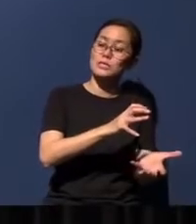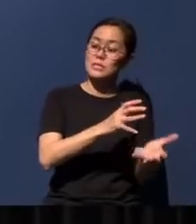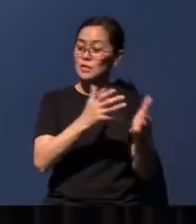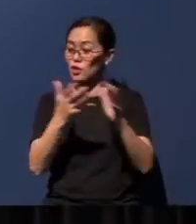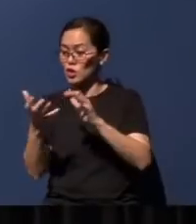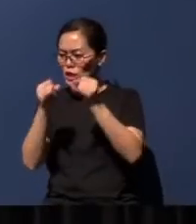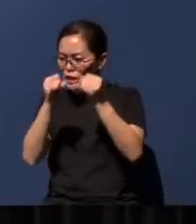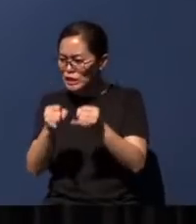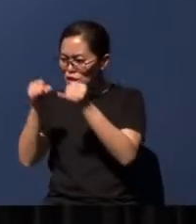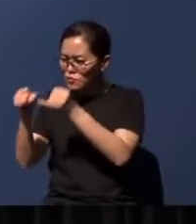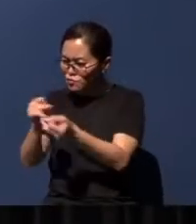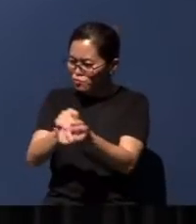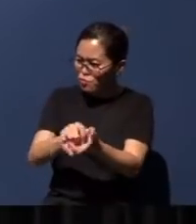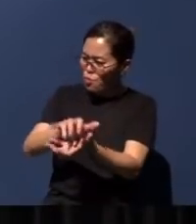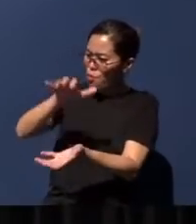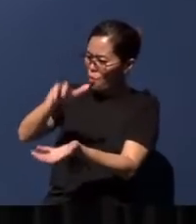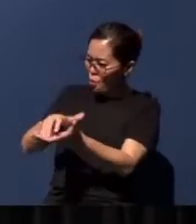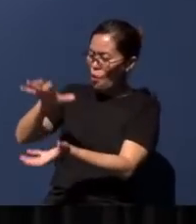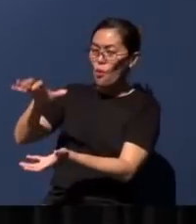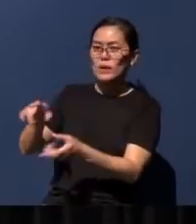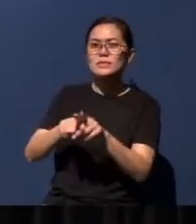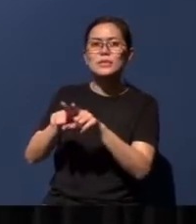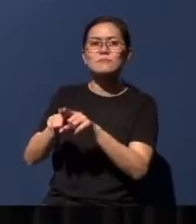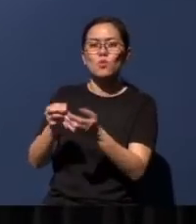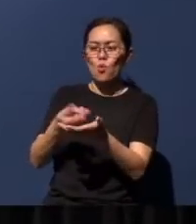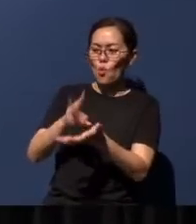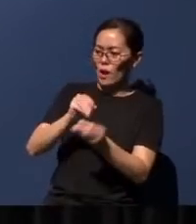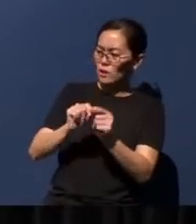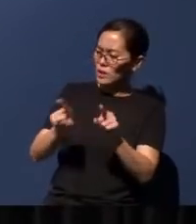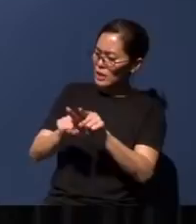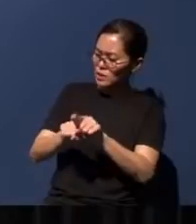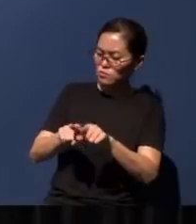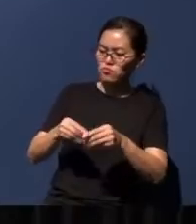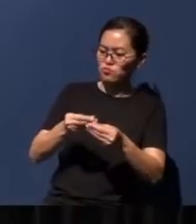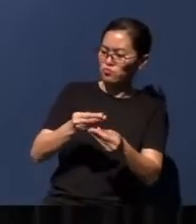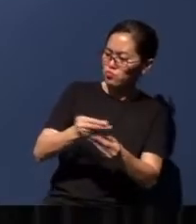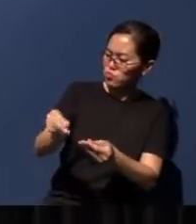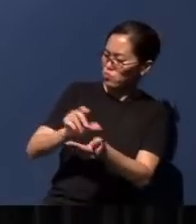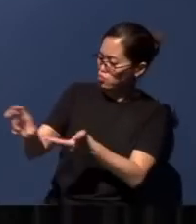wealth will be equitably distributed. There will be no poor people, there will be no homeless people.